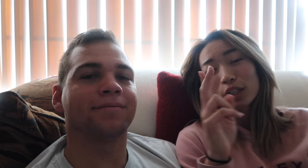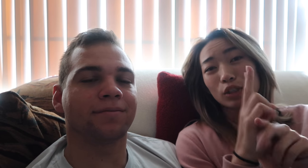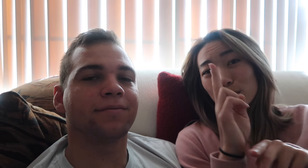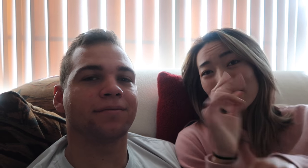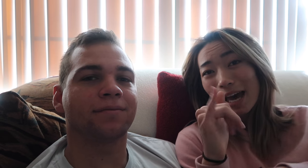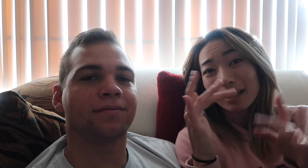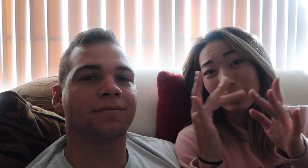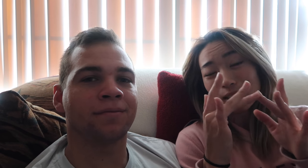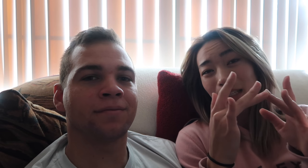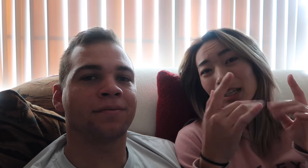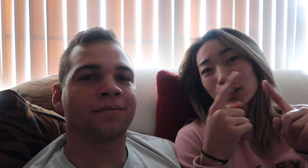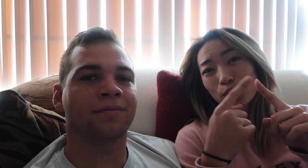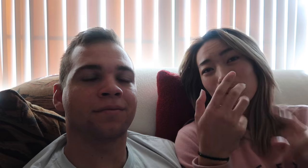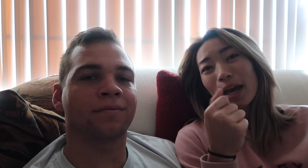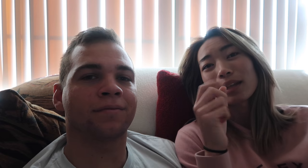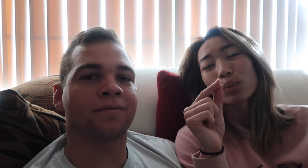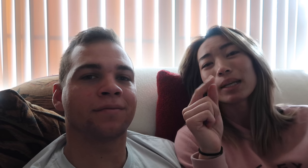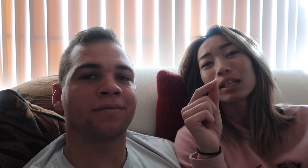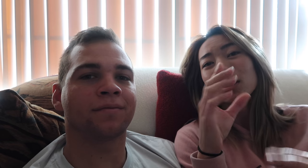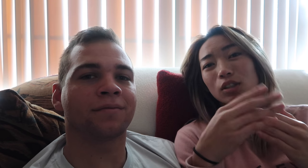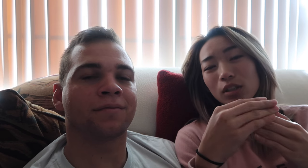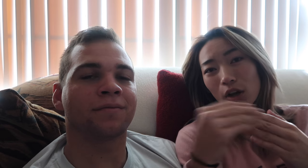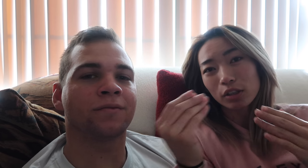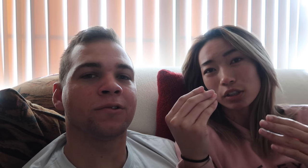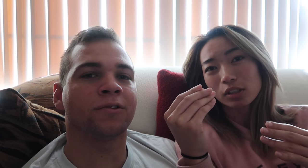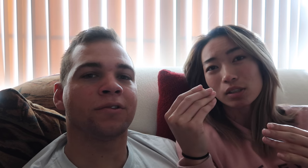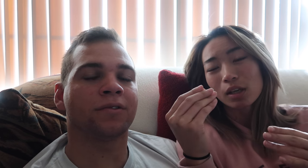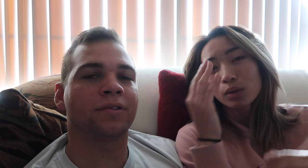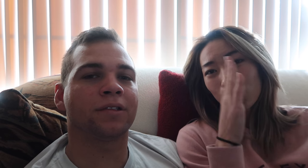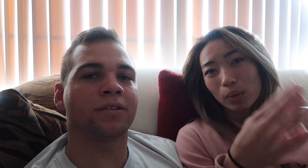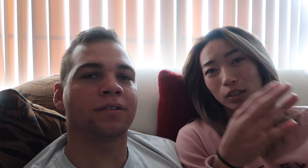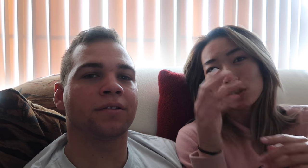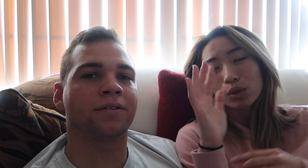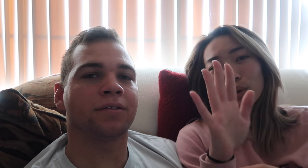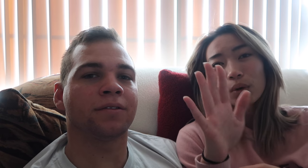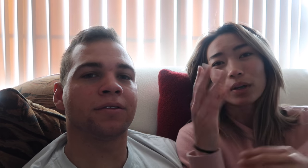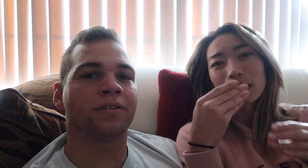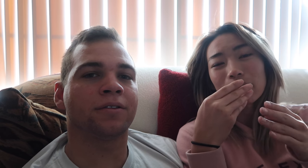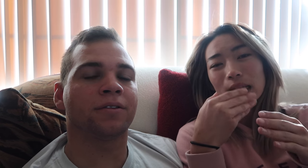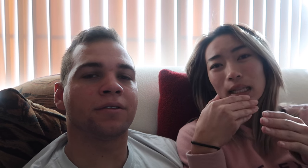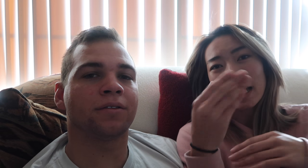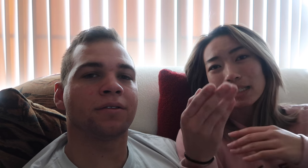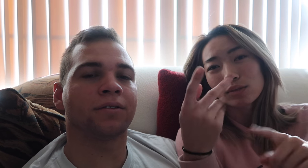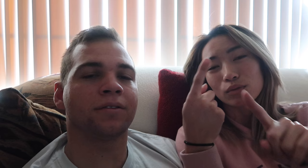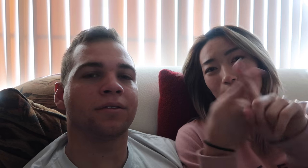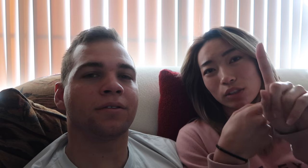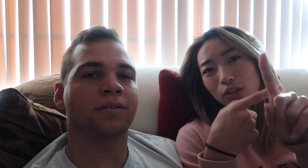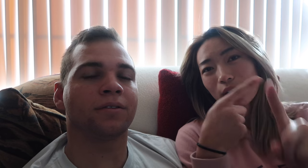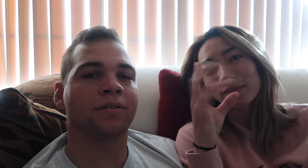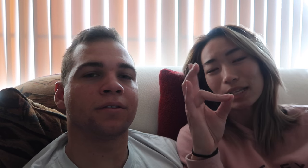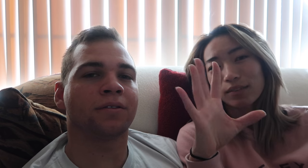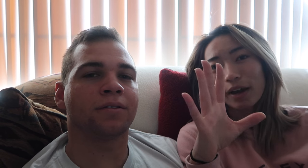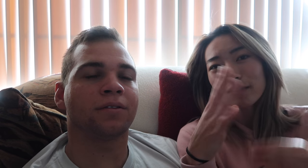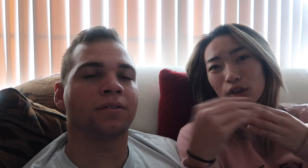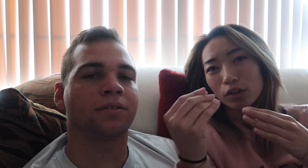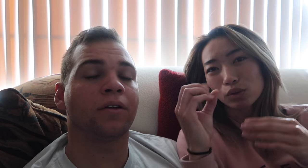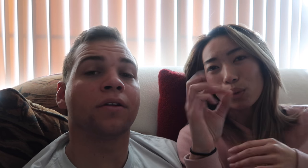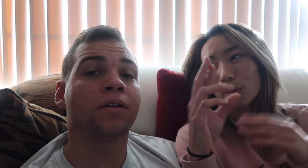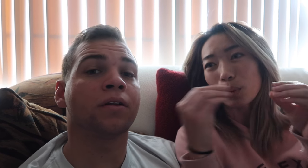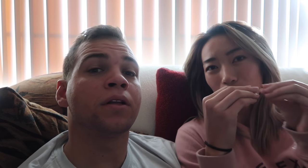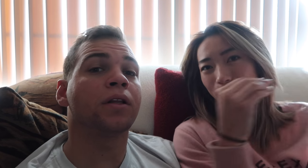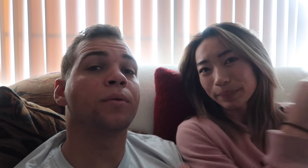where you can use that link to get $20(actually $35!) towards your next rental of $75 or more